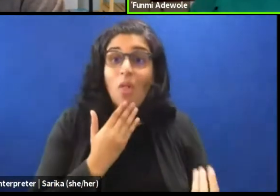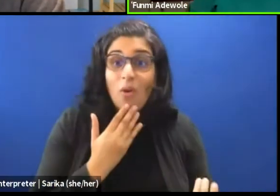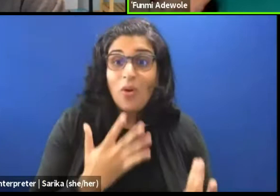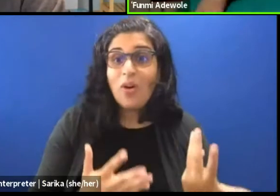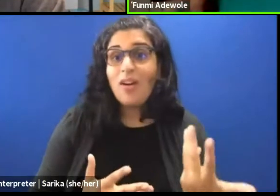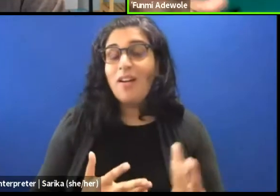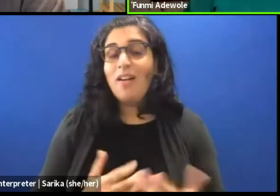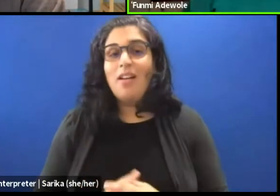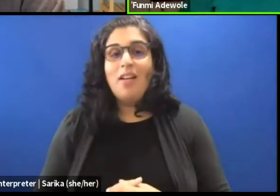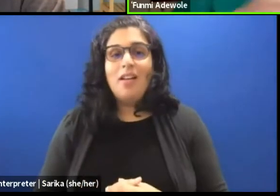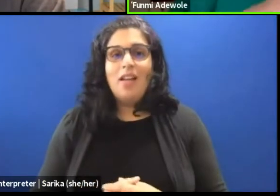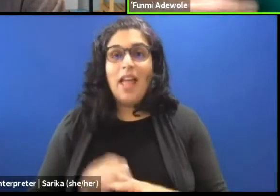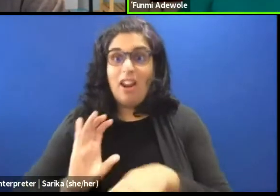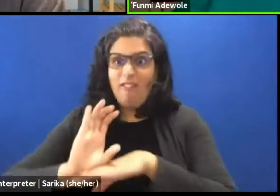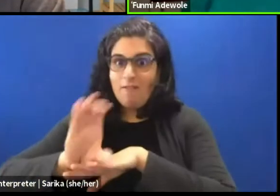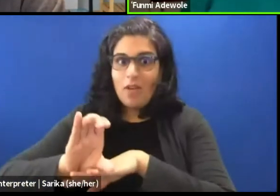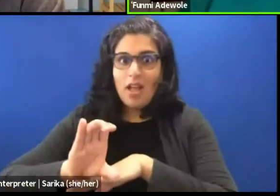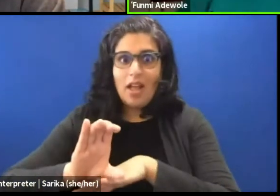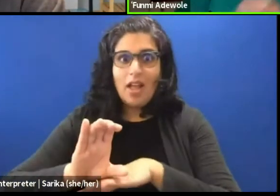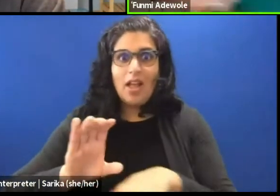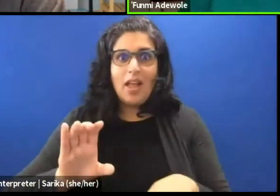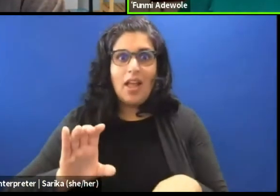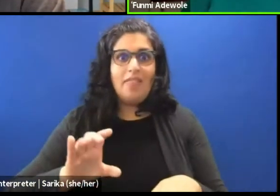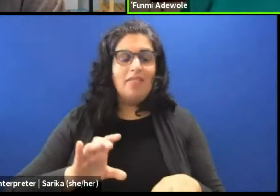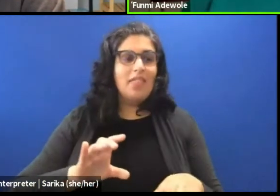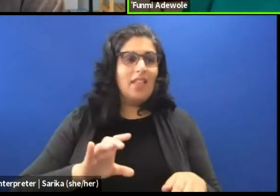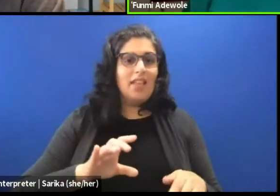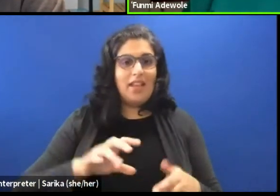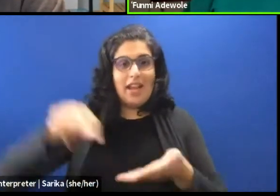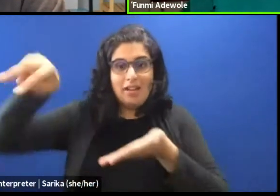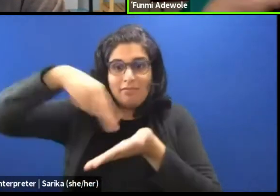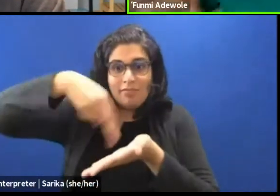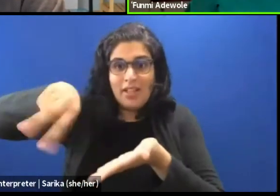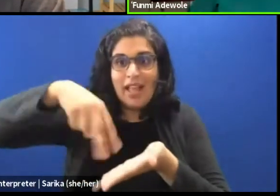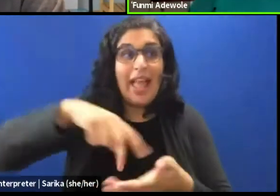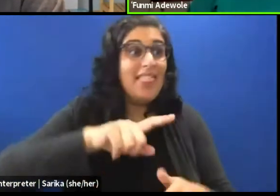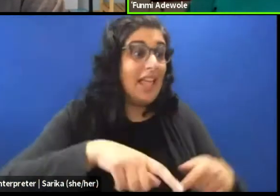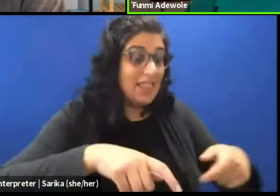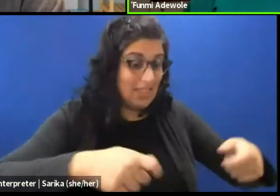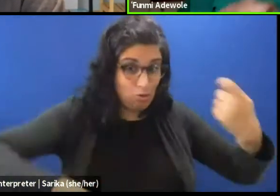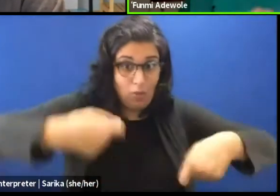And then at one point, they stopped the drumming, and he was dancing in silence and we don't expect someone